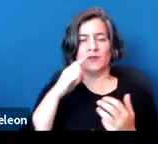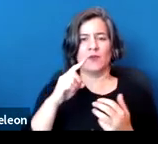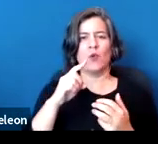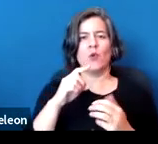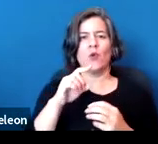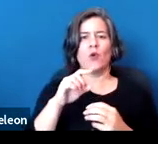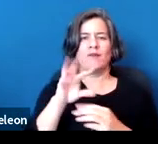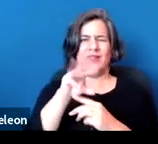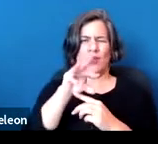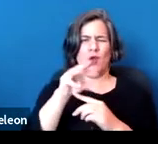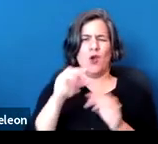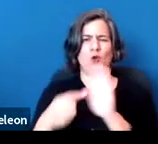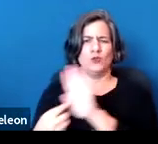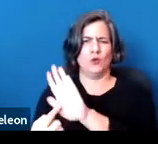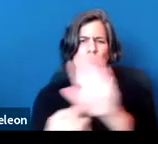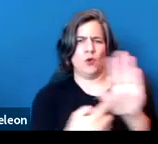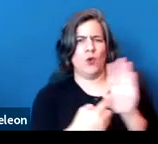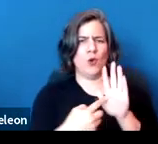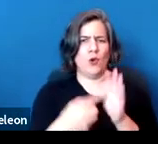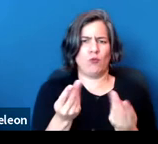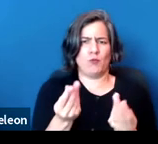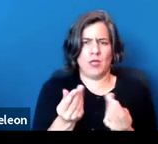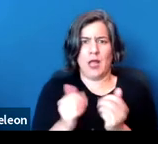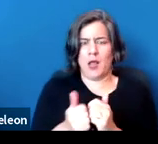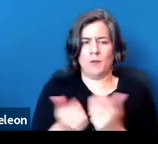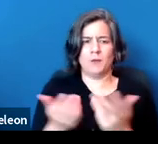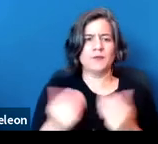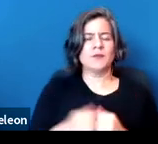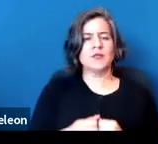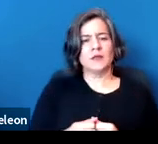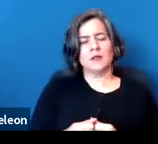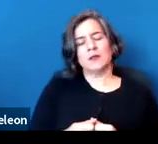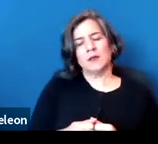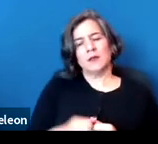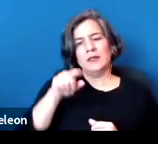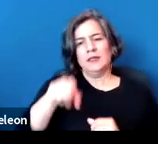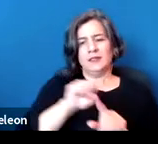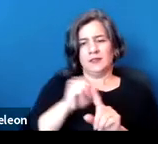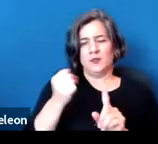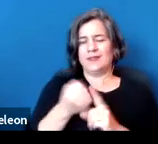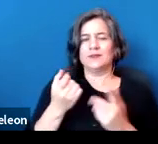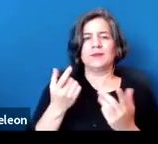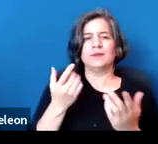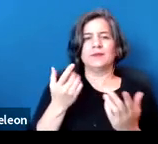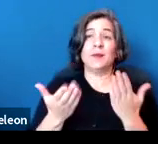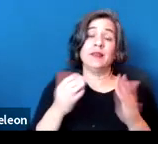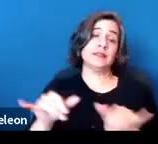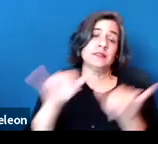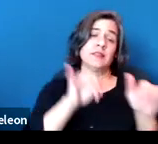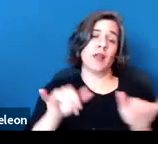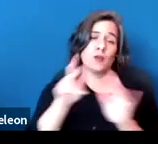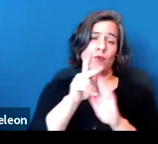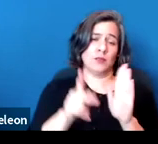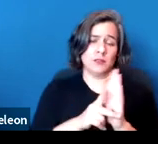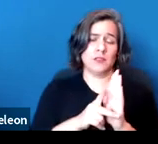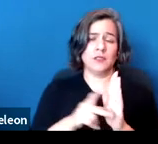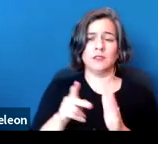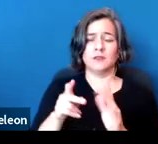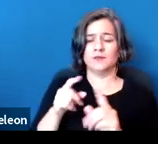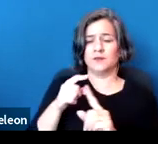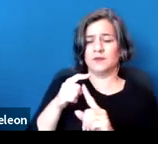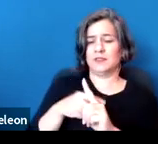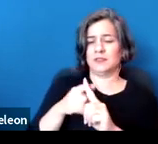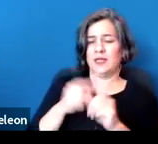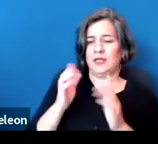So in this context, the standard policy might be that a tenant must allow the landlord